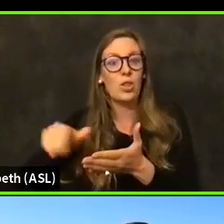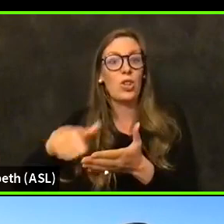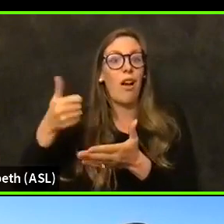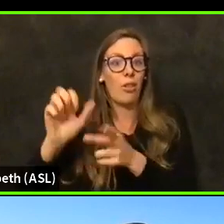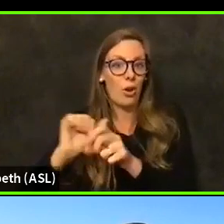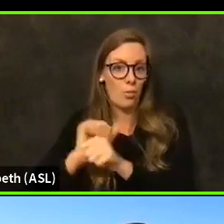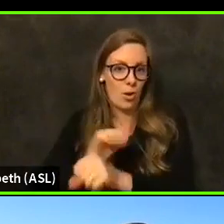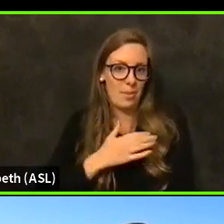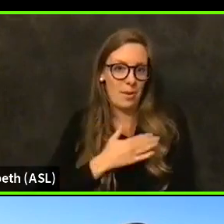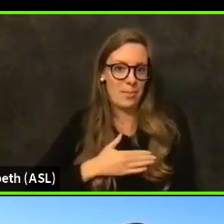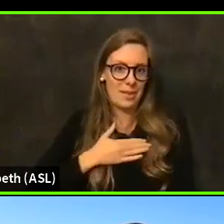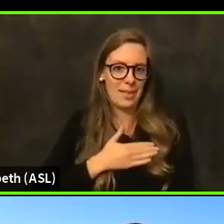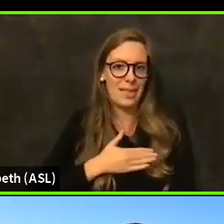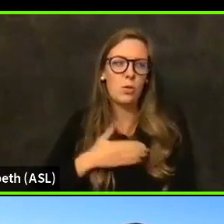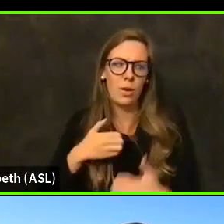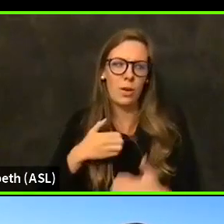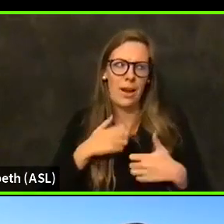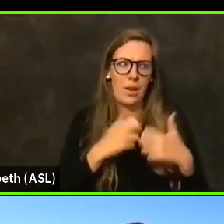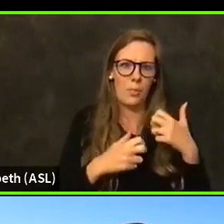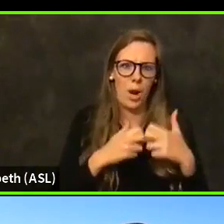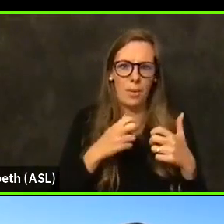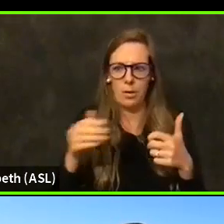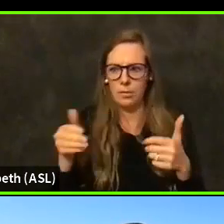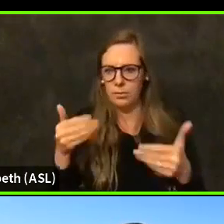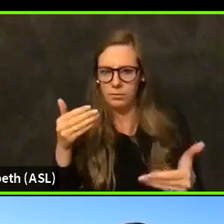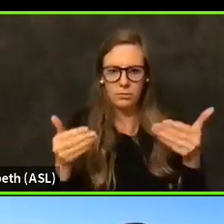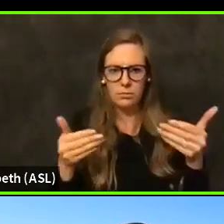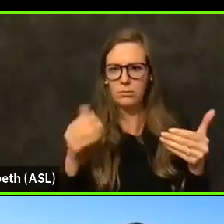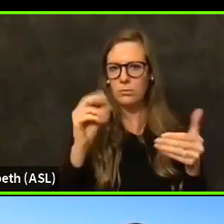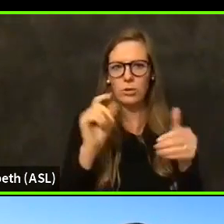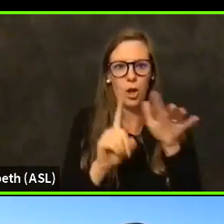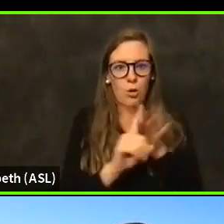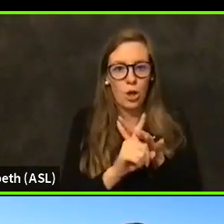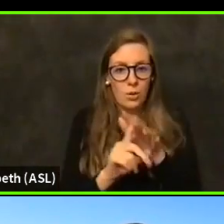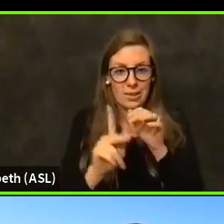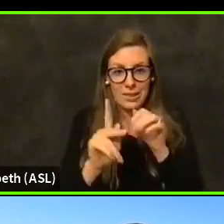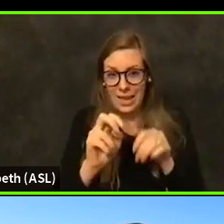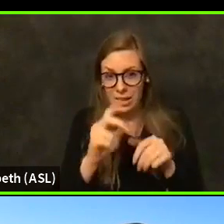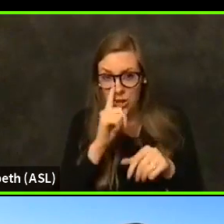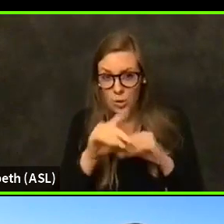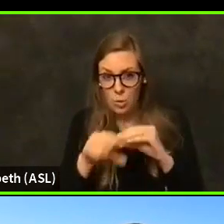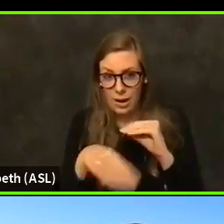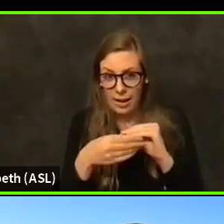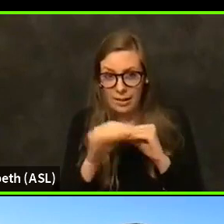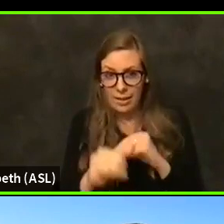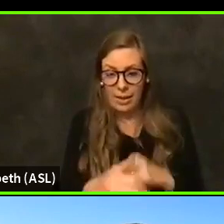We are having a problem of some no shows. Can you want to talk about that a little bit?